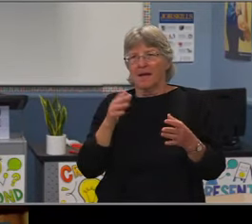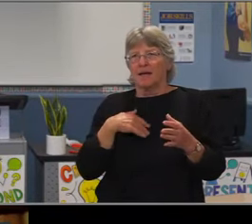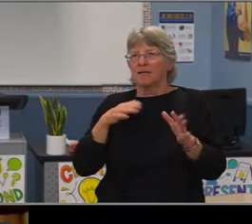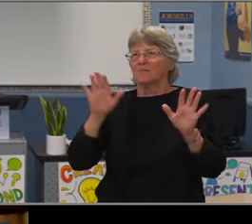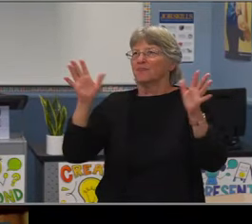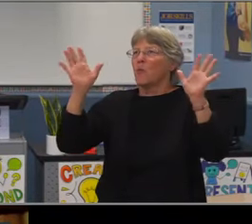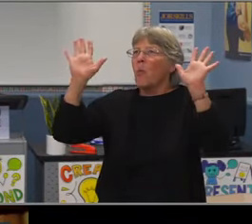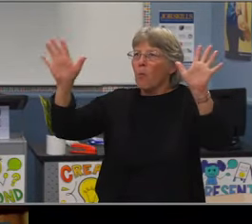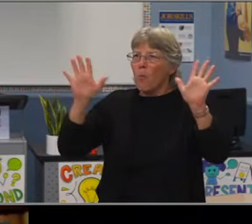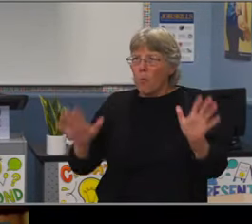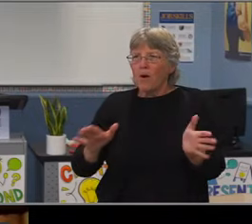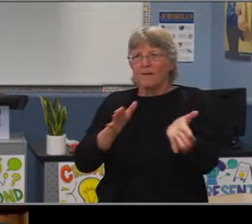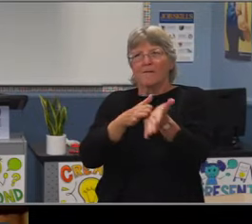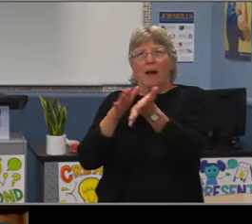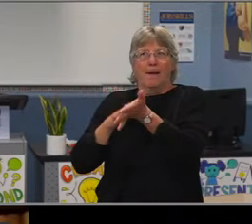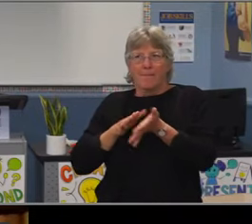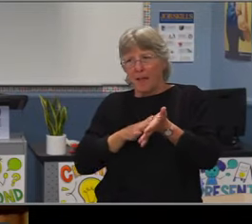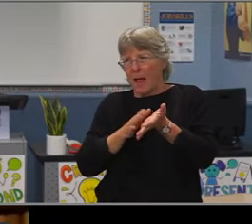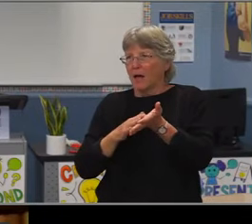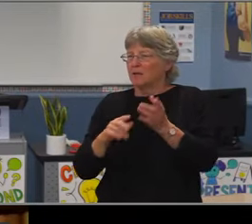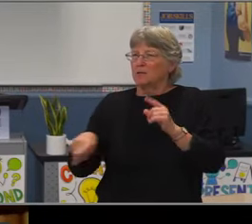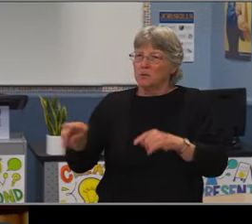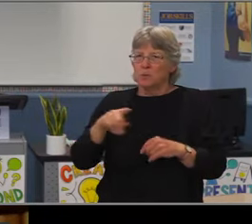with Tincher Cumberly Newcomb and Gompers.